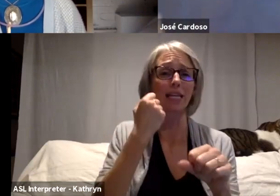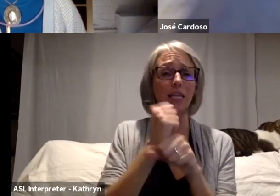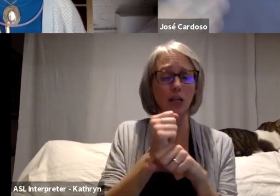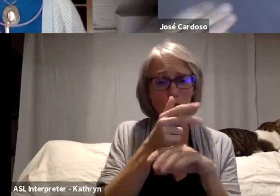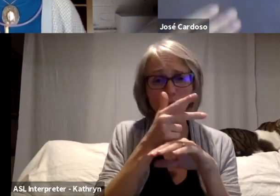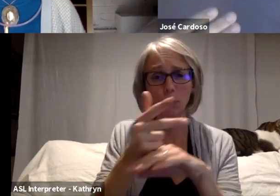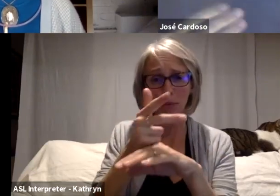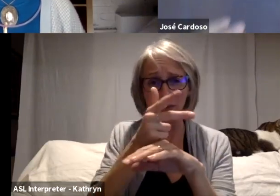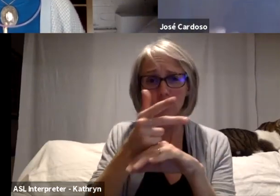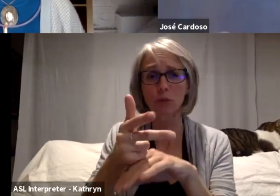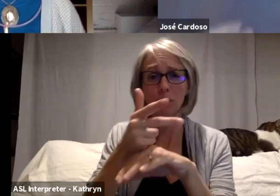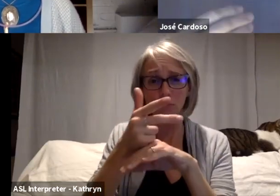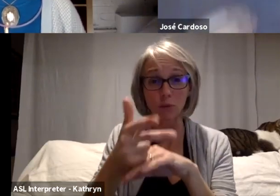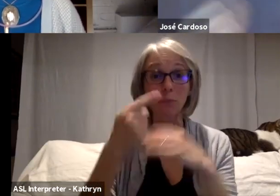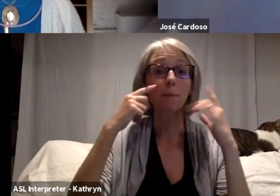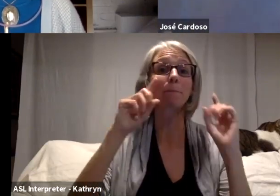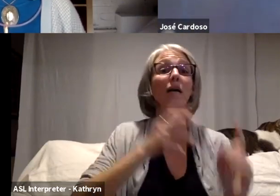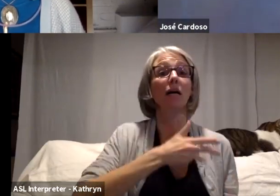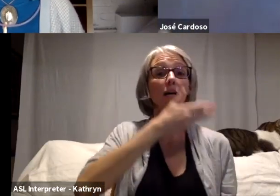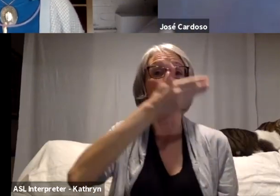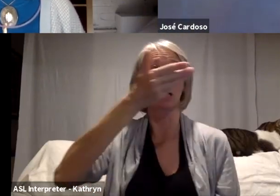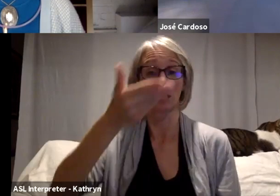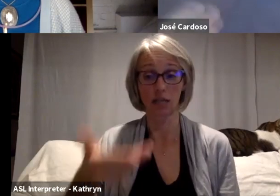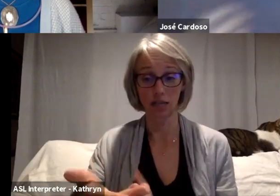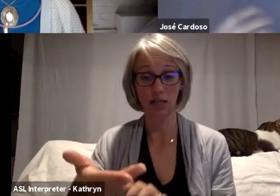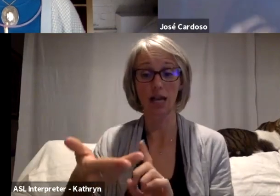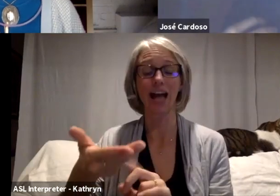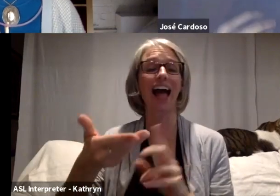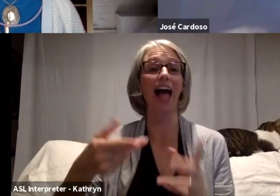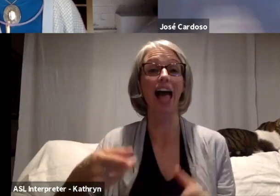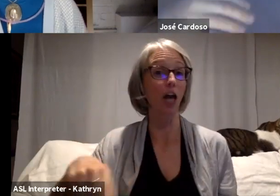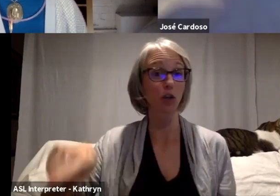it took us a while to be accepted by people who was not my friend,